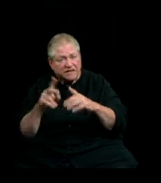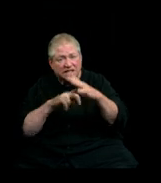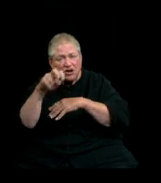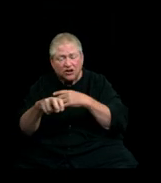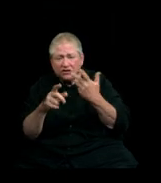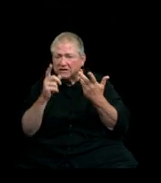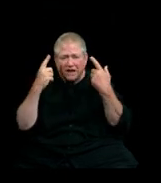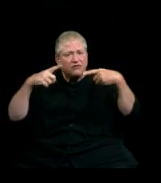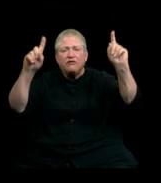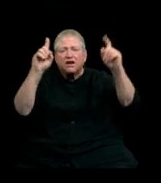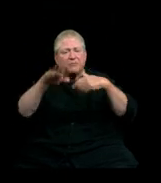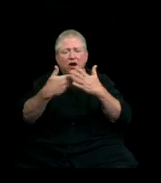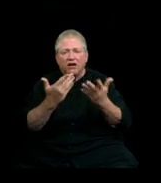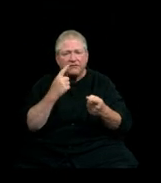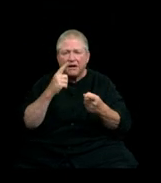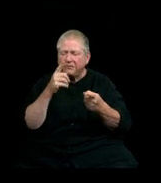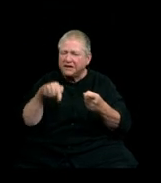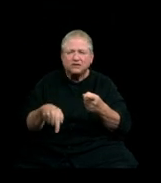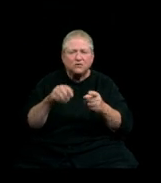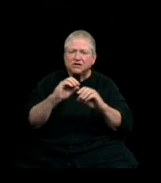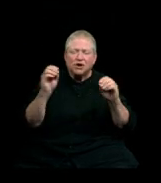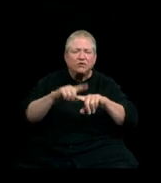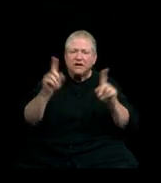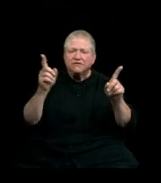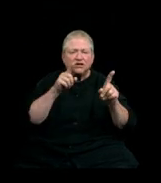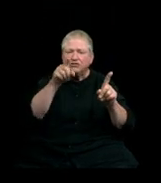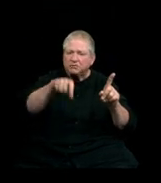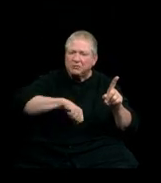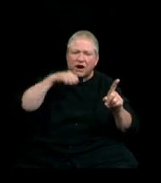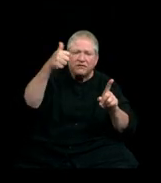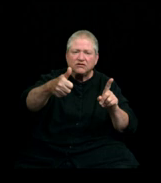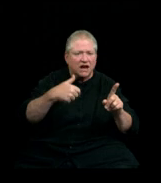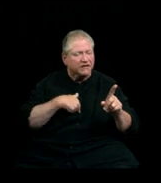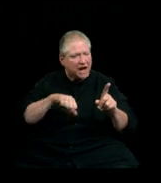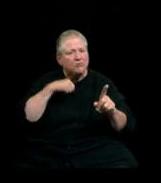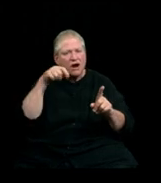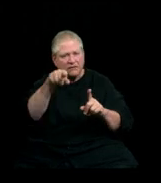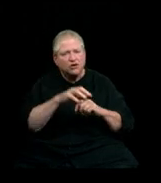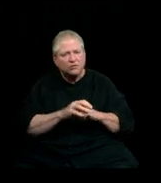This was no different. You should be proud of yourself and I couldn't be prouder of you. Even if it might not be what you thought it would look like,